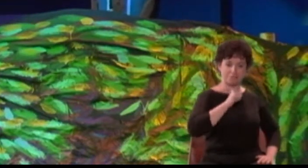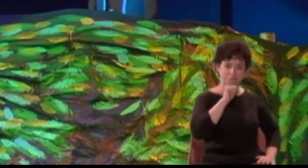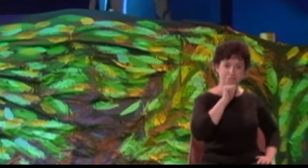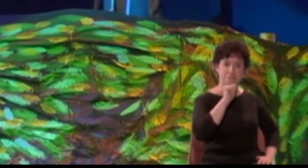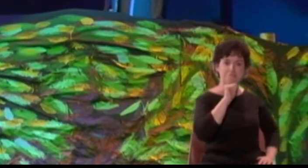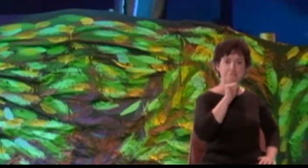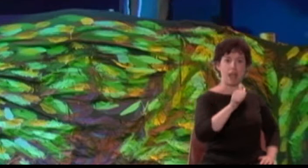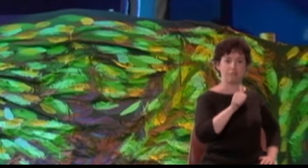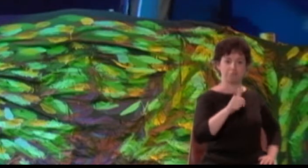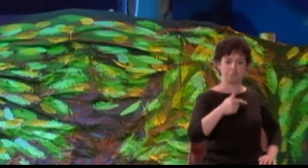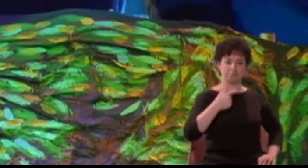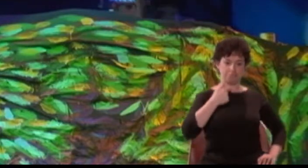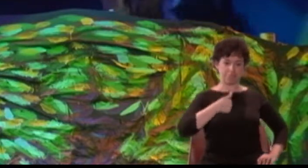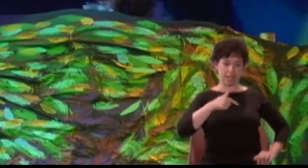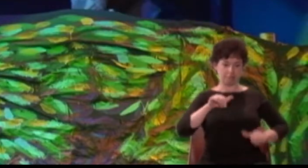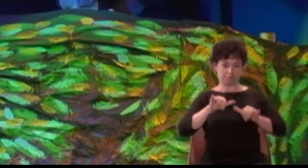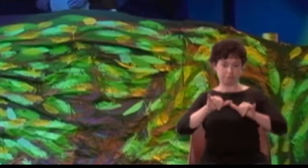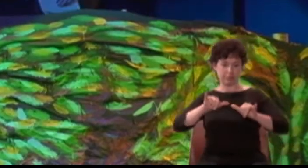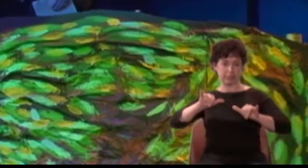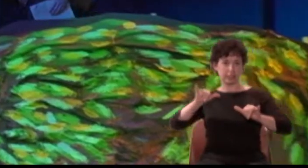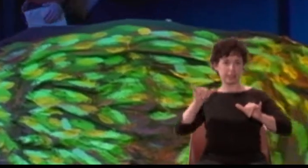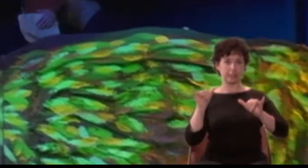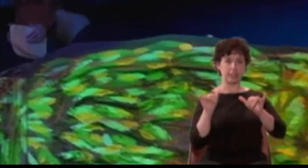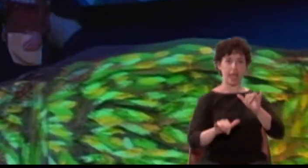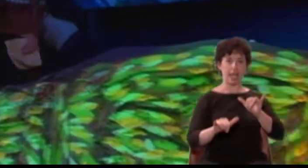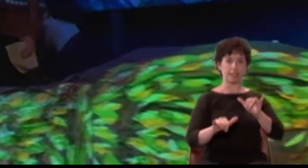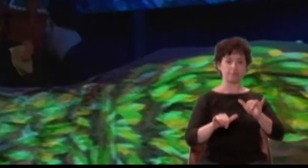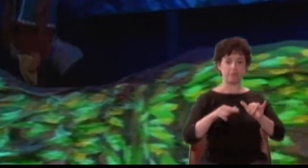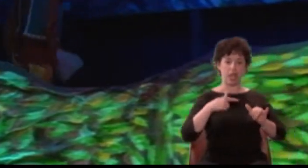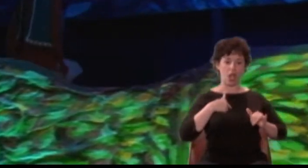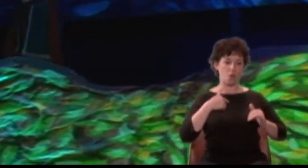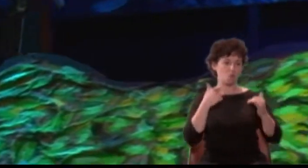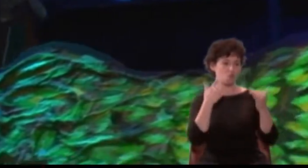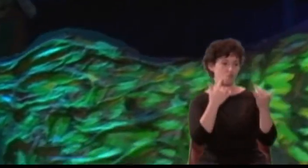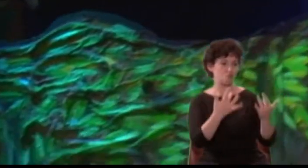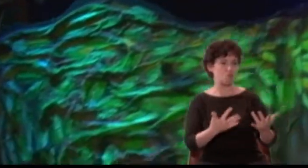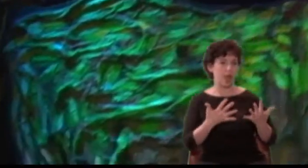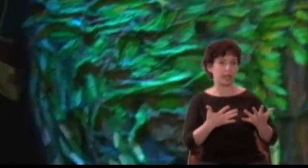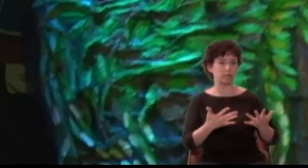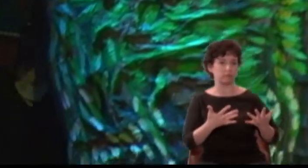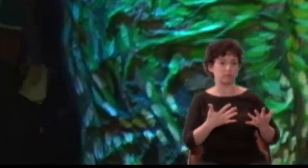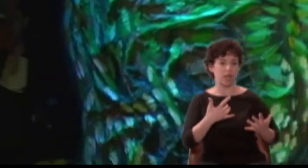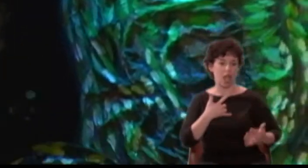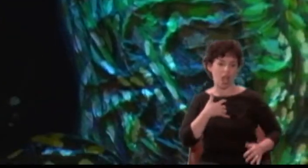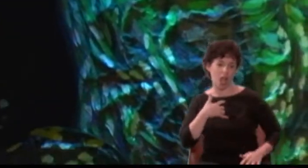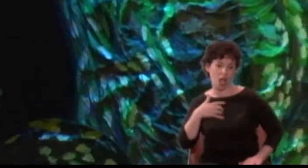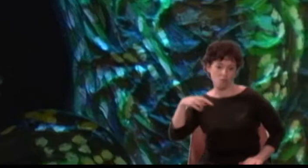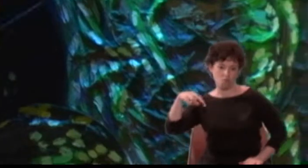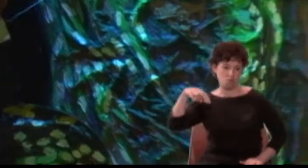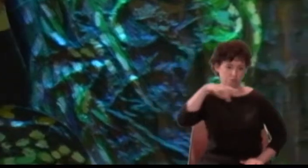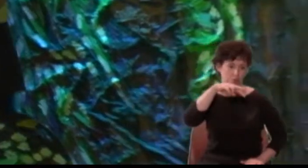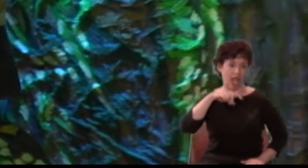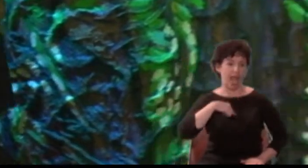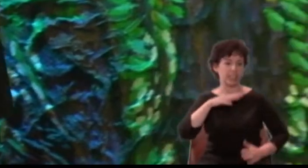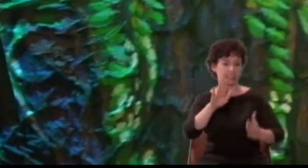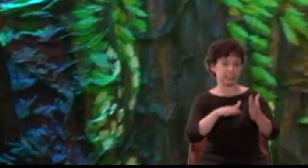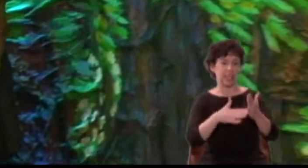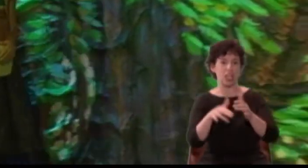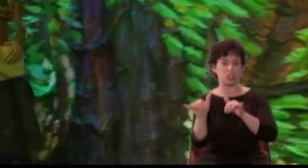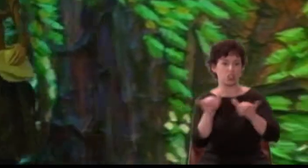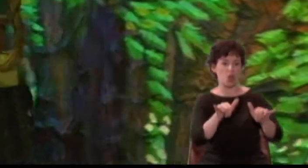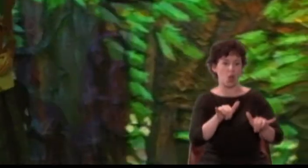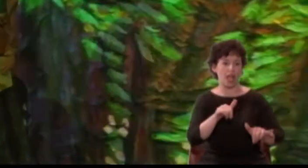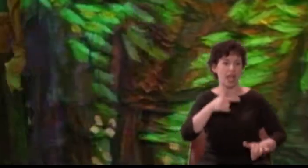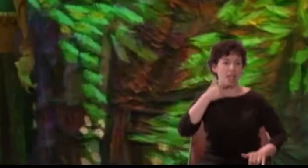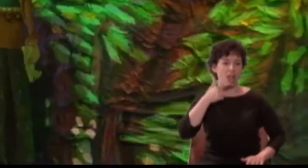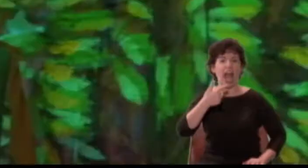I will walk up and down, and I will sing, that they shall hear I am not afraid.